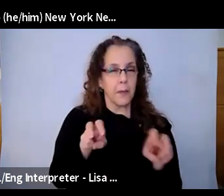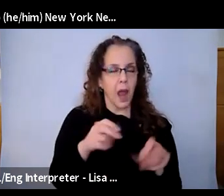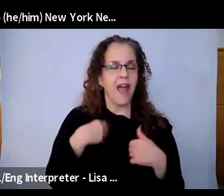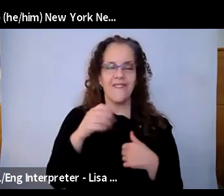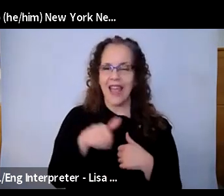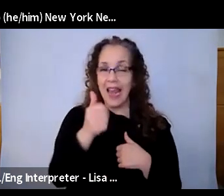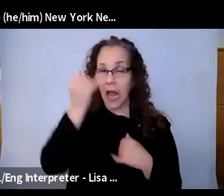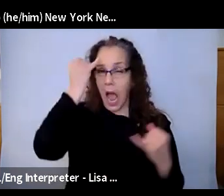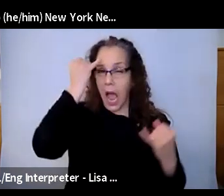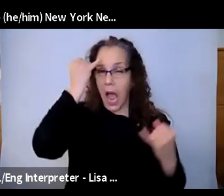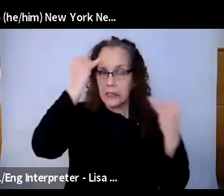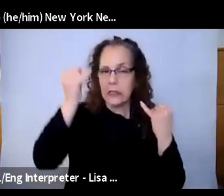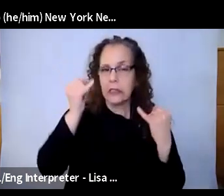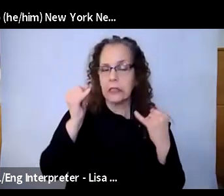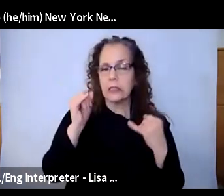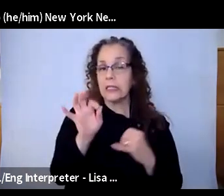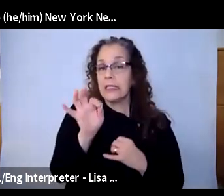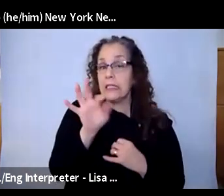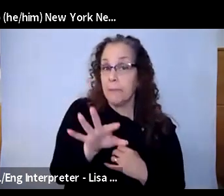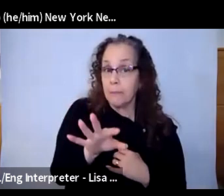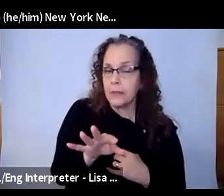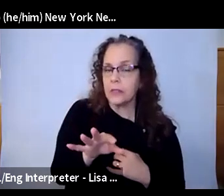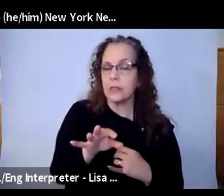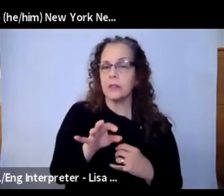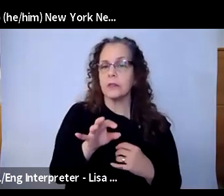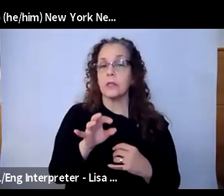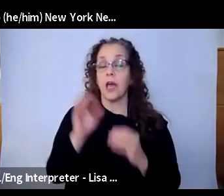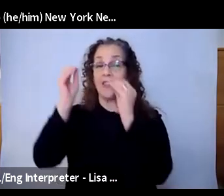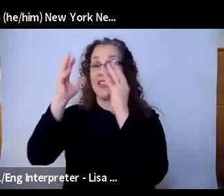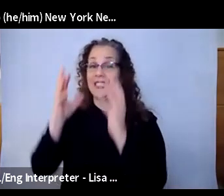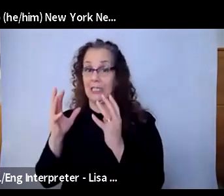about when the teacher may be digital, virtual, but the